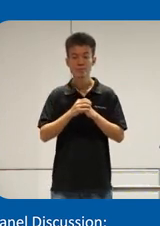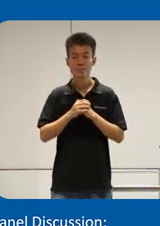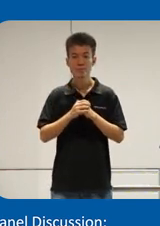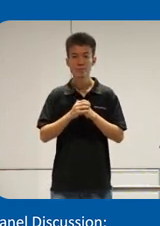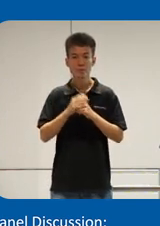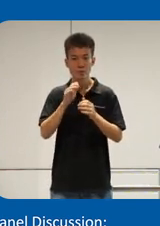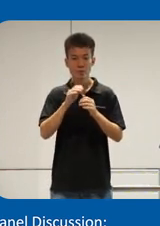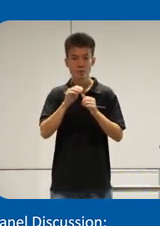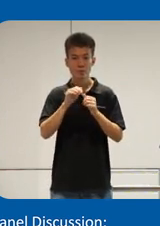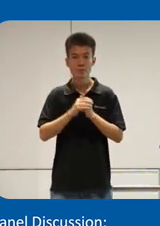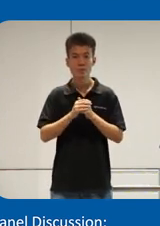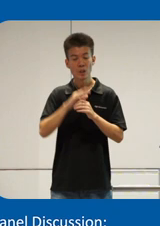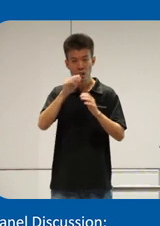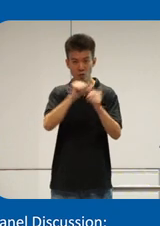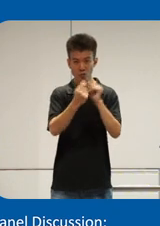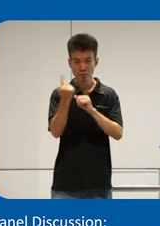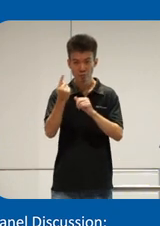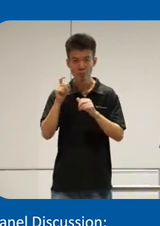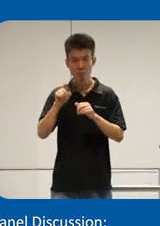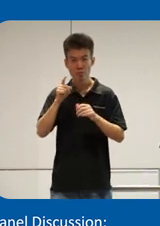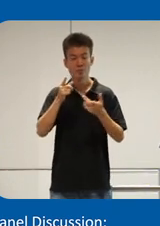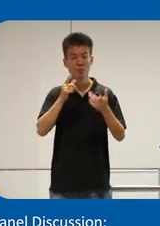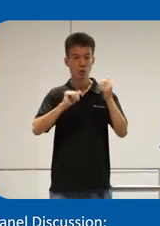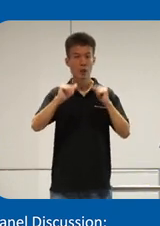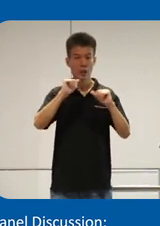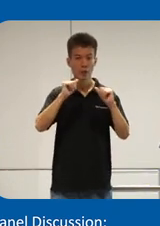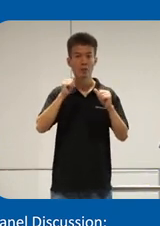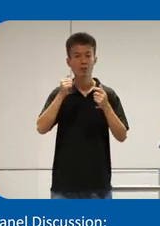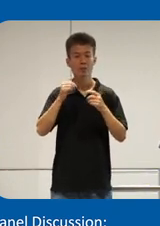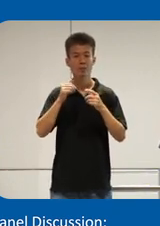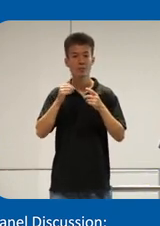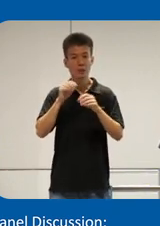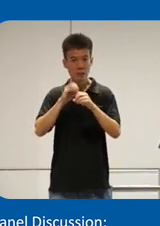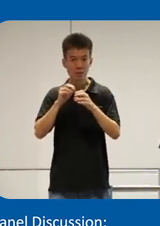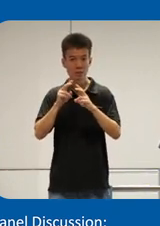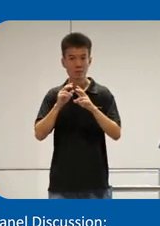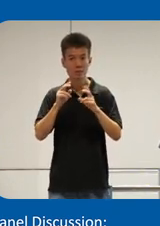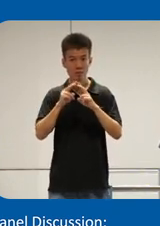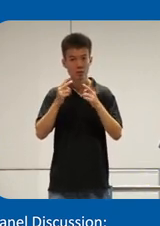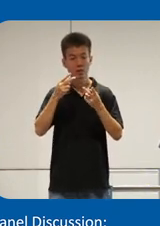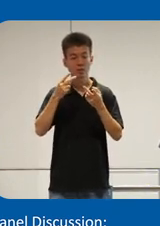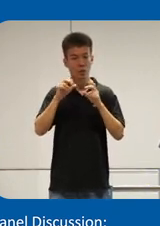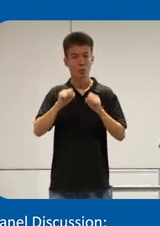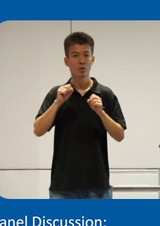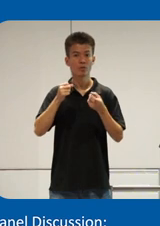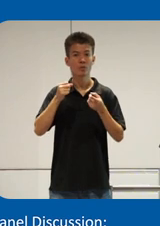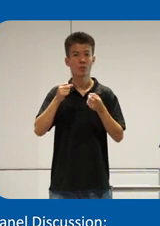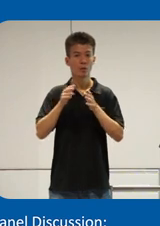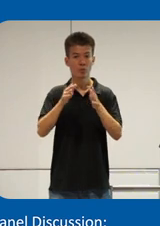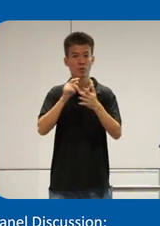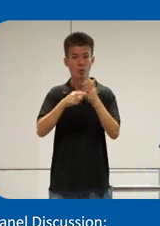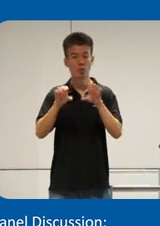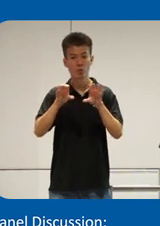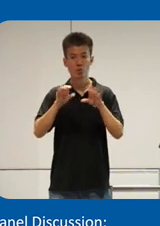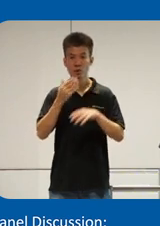every of us need to act consistently in a very possible manner so this is what we do thank you